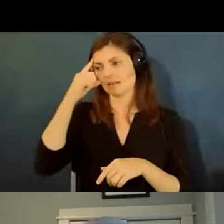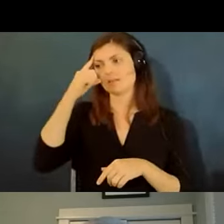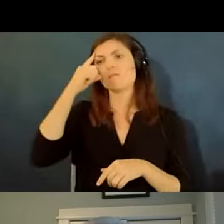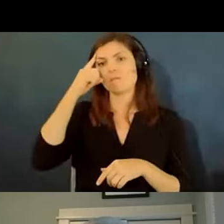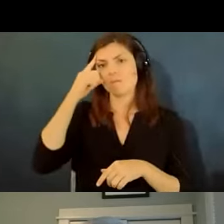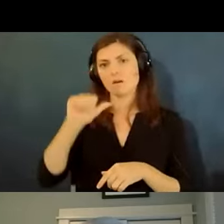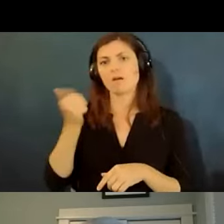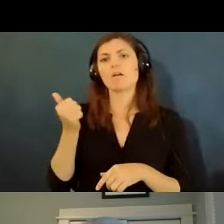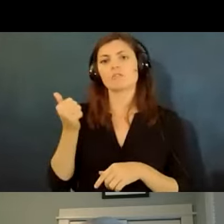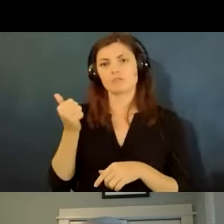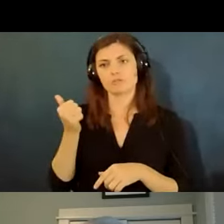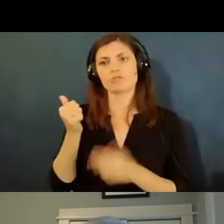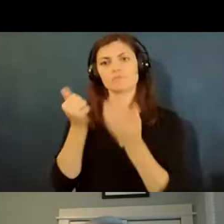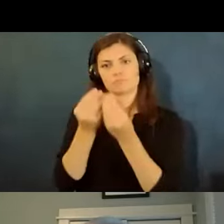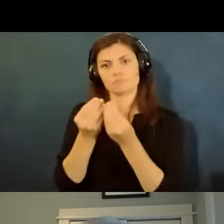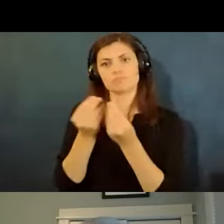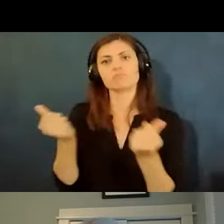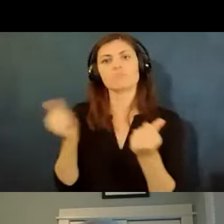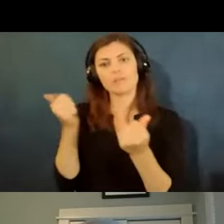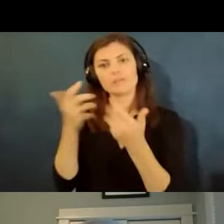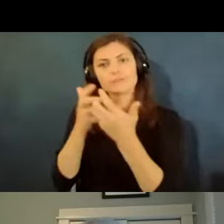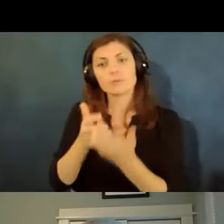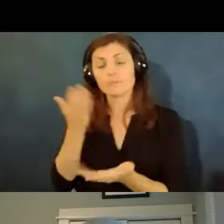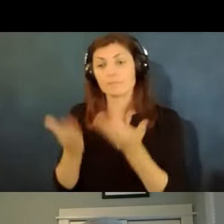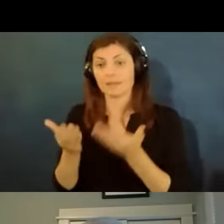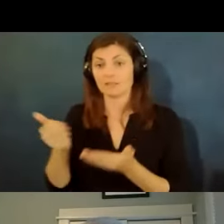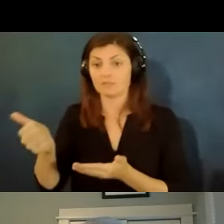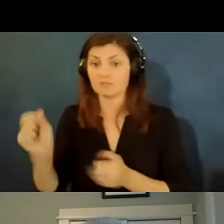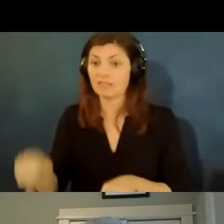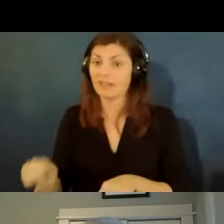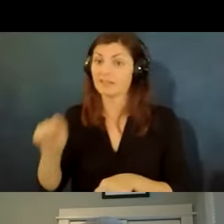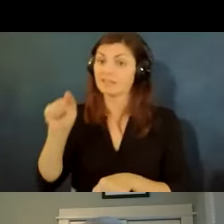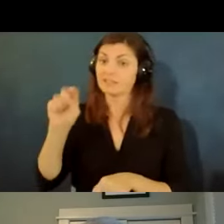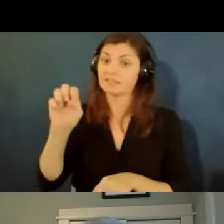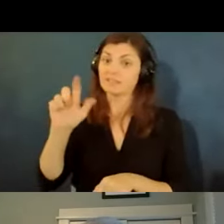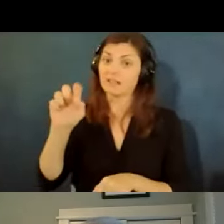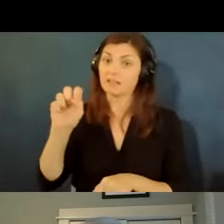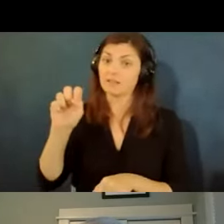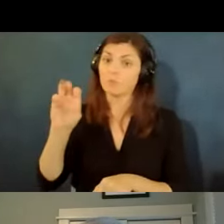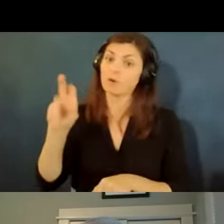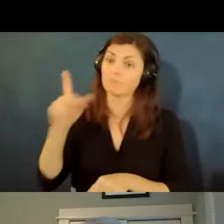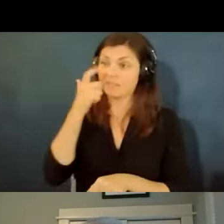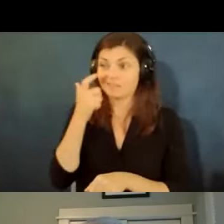if you can't wear a mask maybe you are allowed to telework maybe there are alternative masks you can